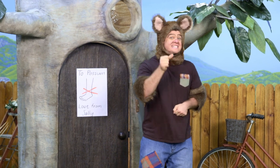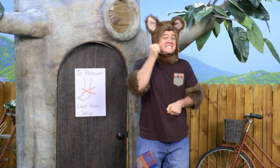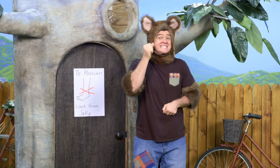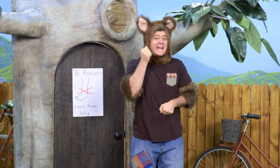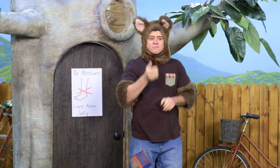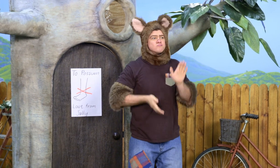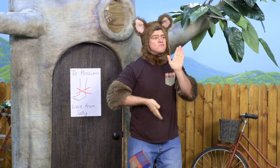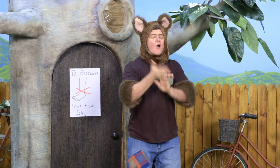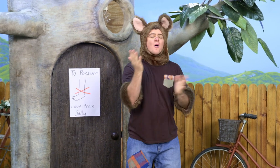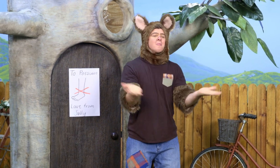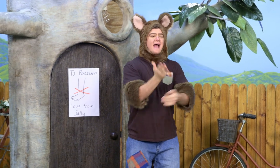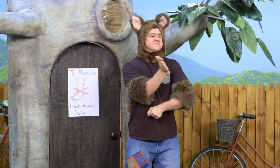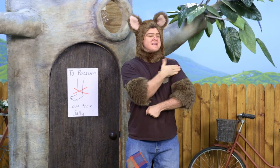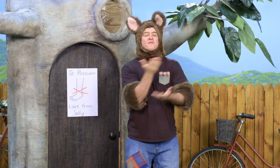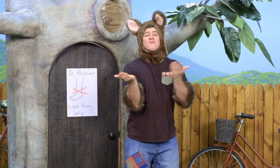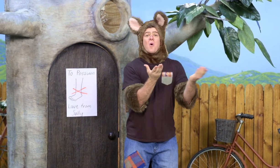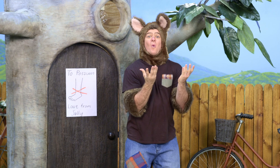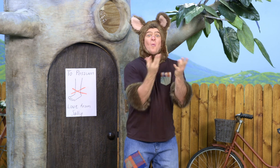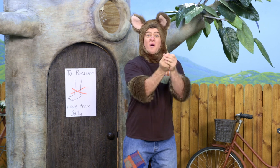Yesterday, she was playing touch football with her friends...